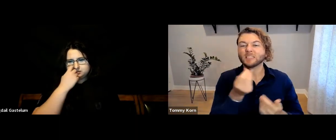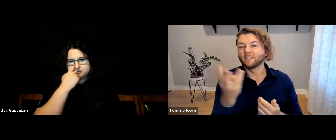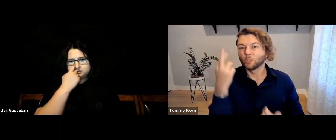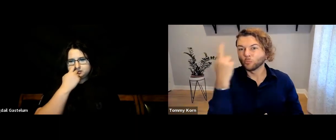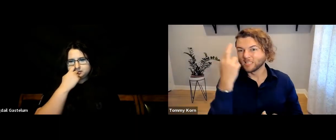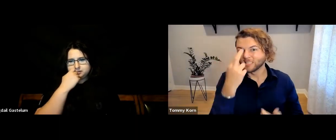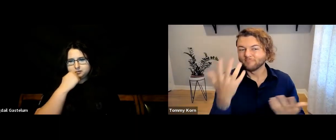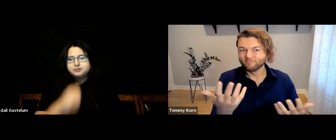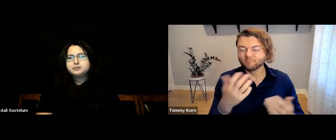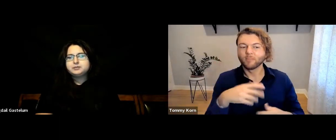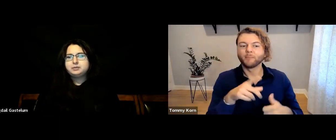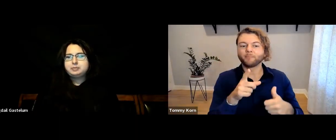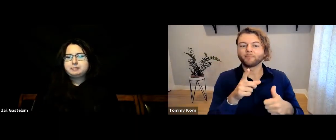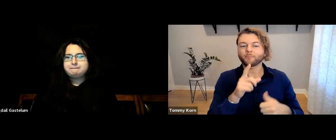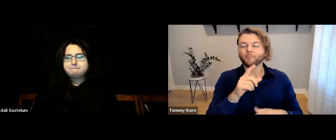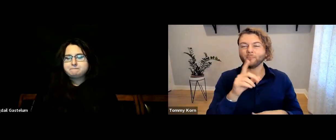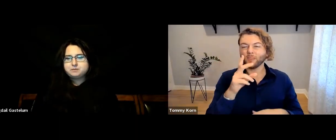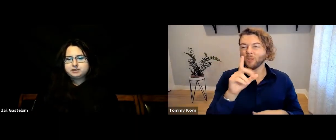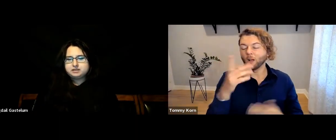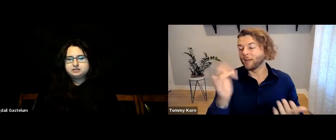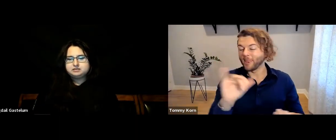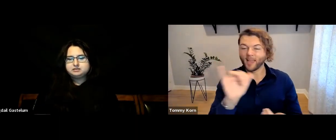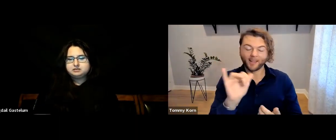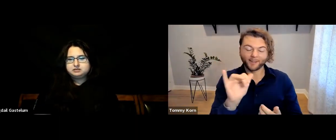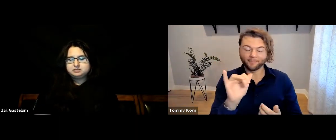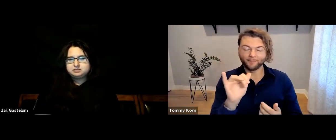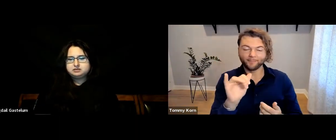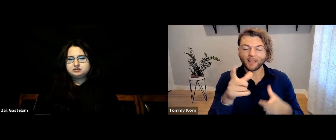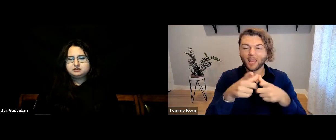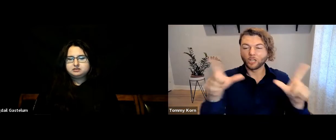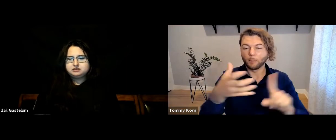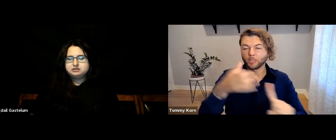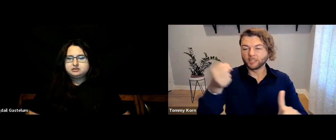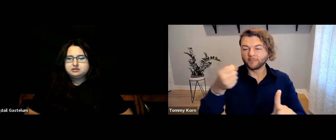There are a few reasons, including language deprivation,